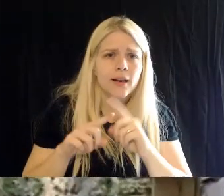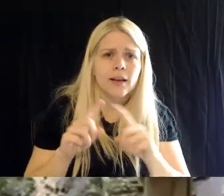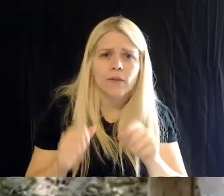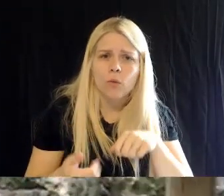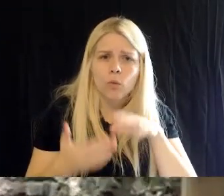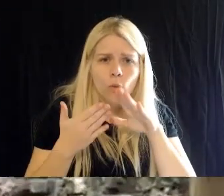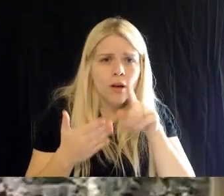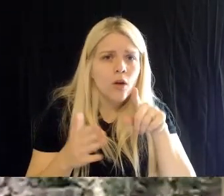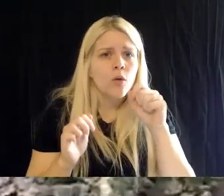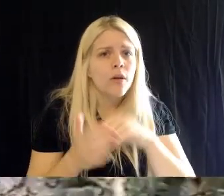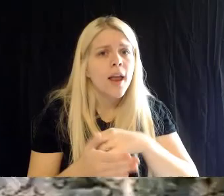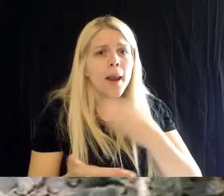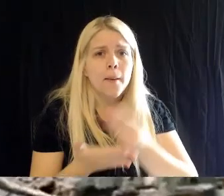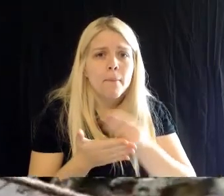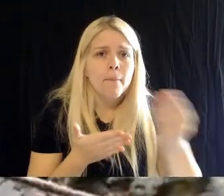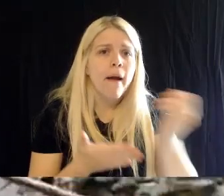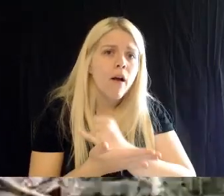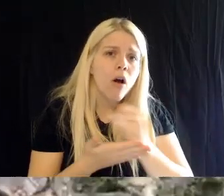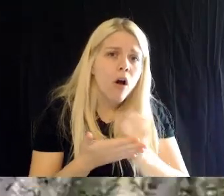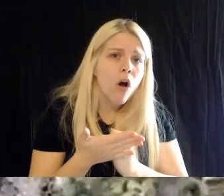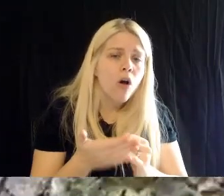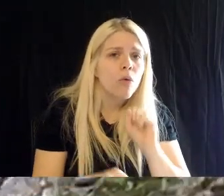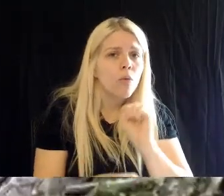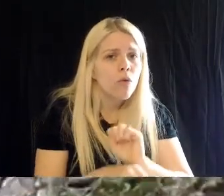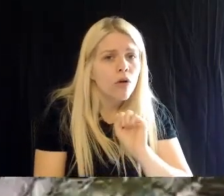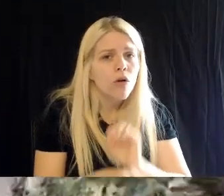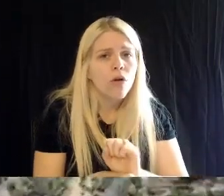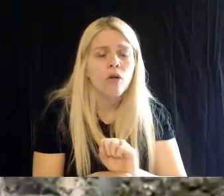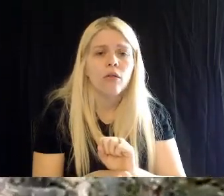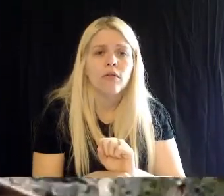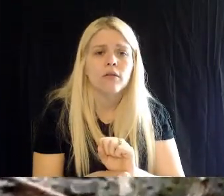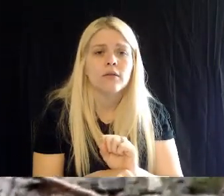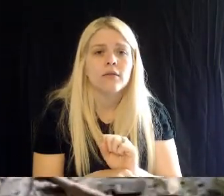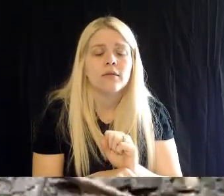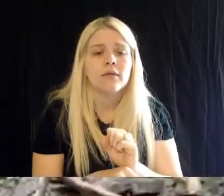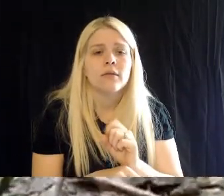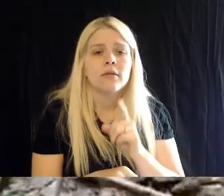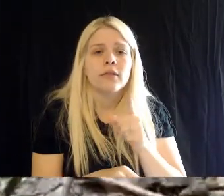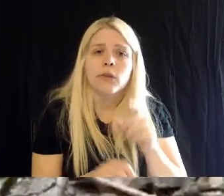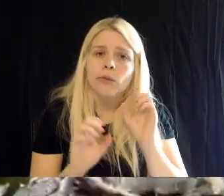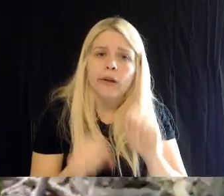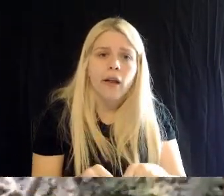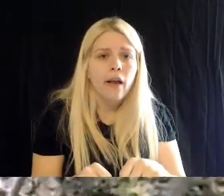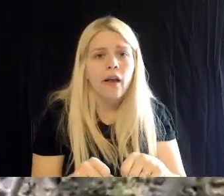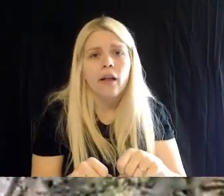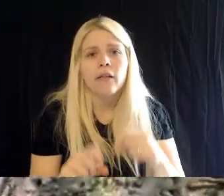sale, there's actual art made by our animals on our online store. We also have